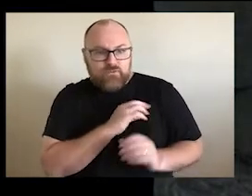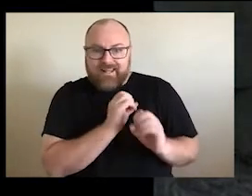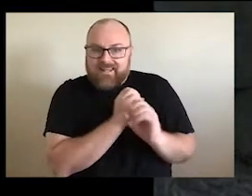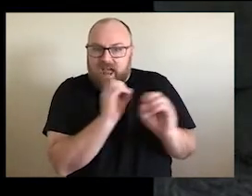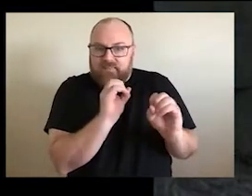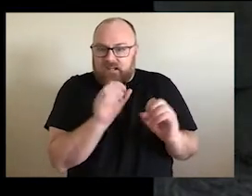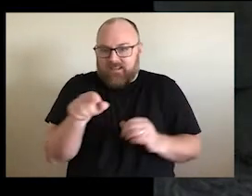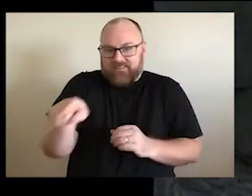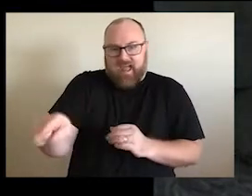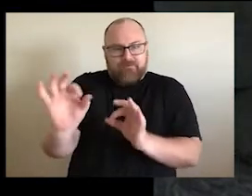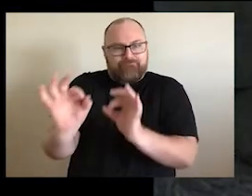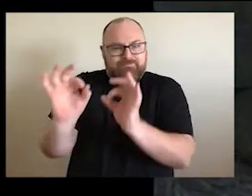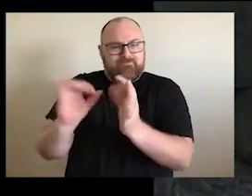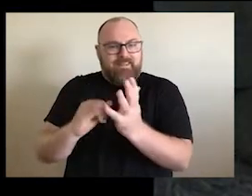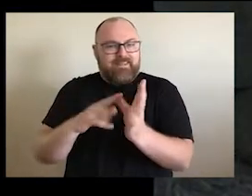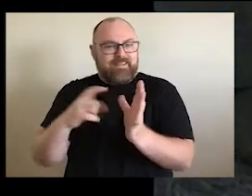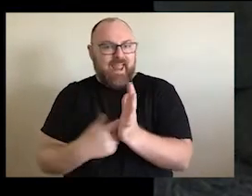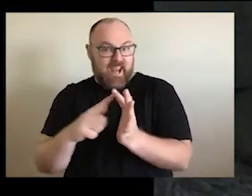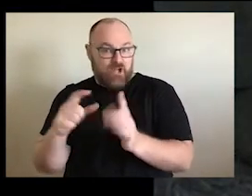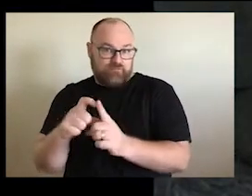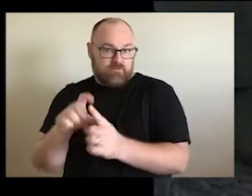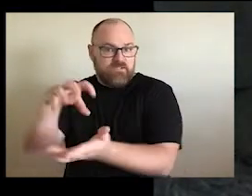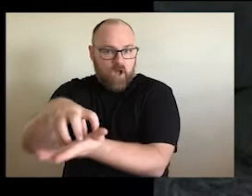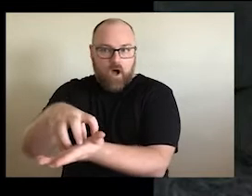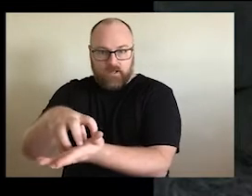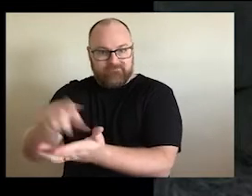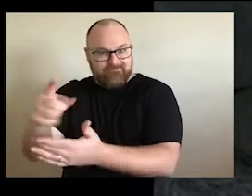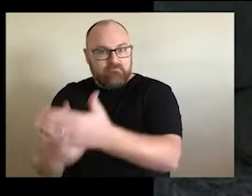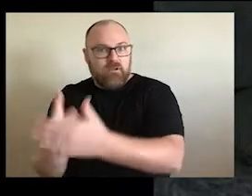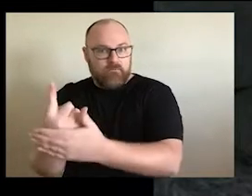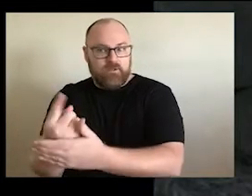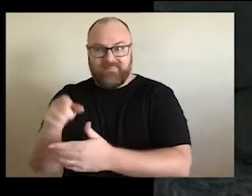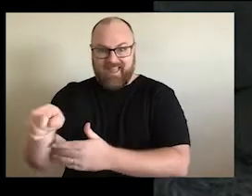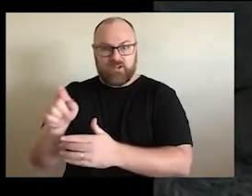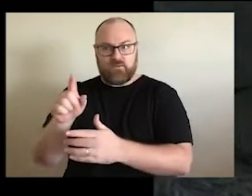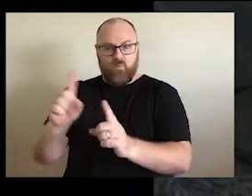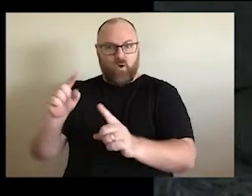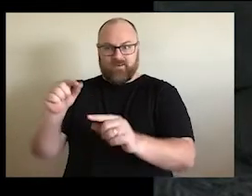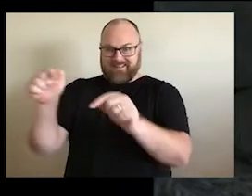sites when Aboriginal people talk about sacred sites. This is what it's really all about with this. The spirit is